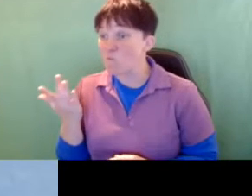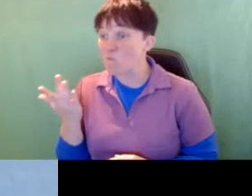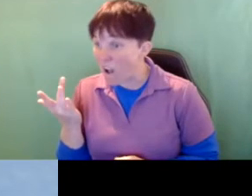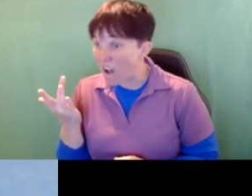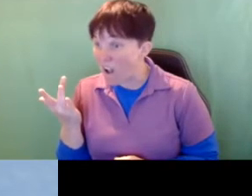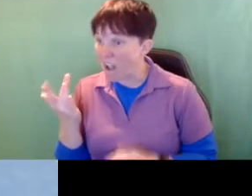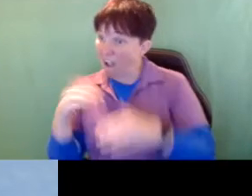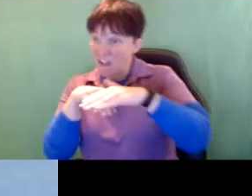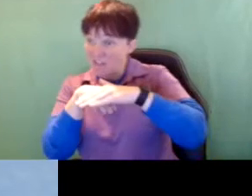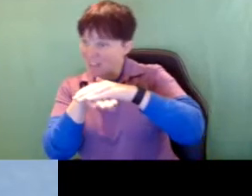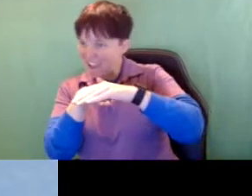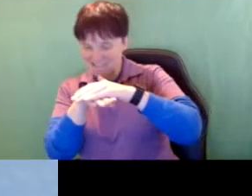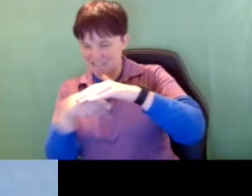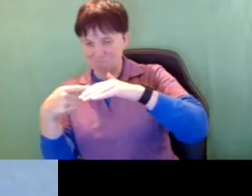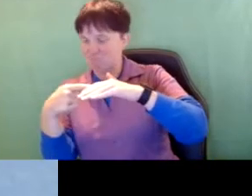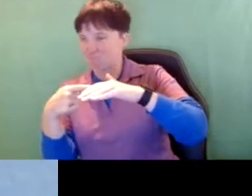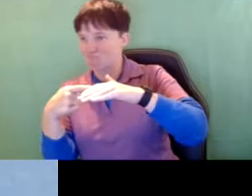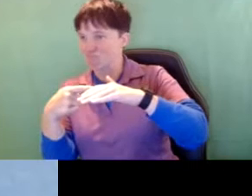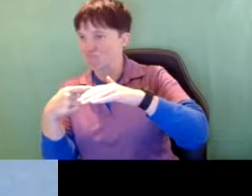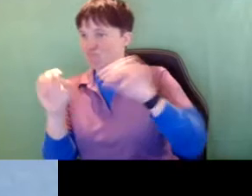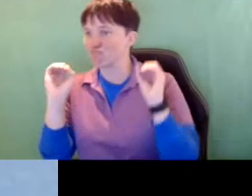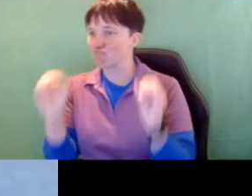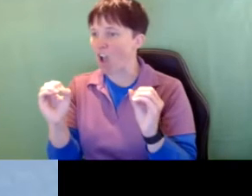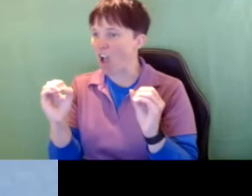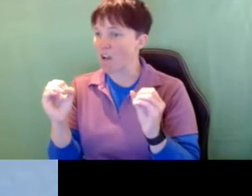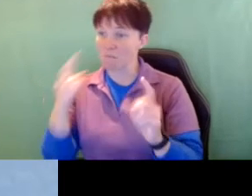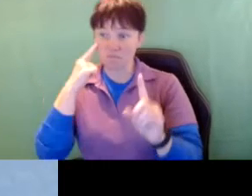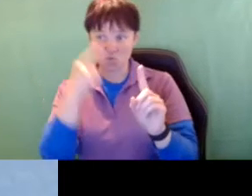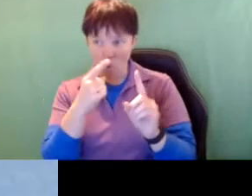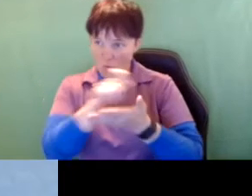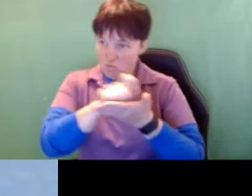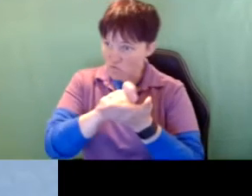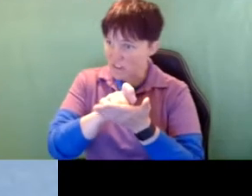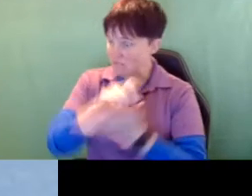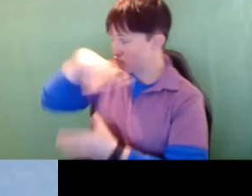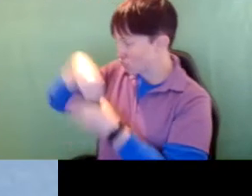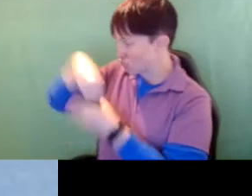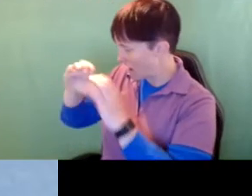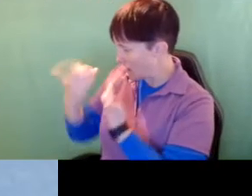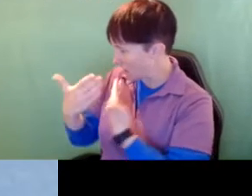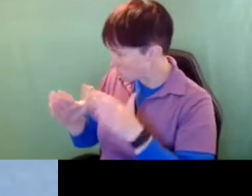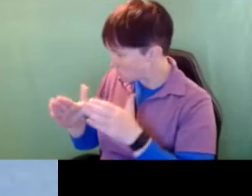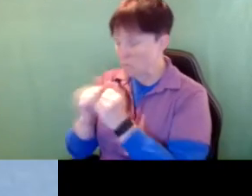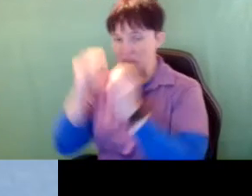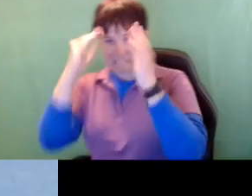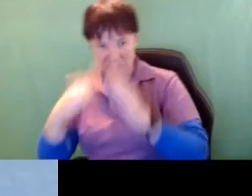piece hasn’t been taken care of. The goals are written, they're in a classroom with a nice teacher, there's aids around them,